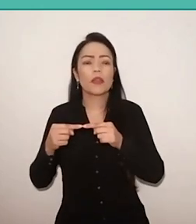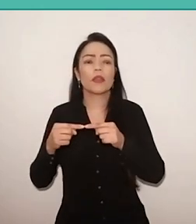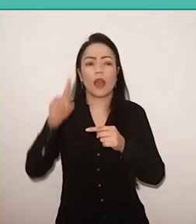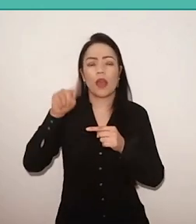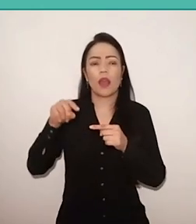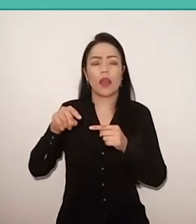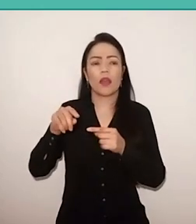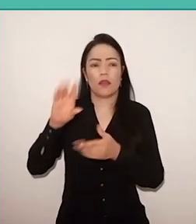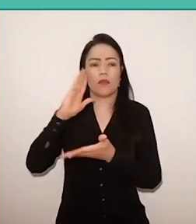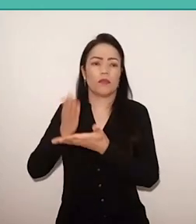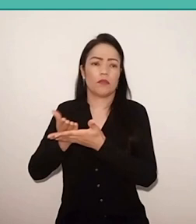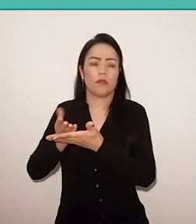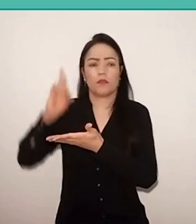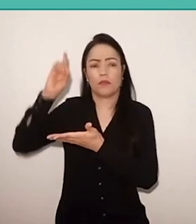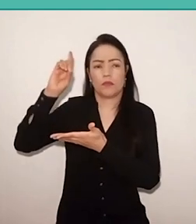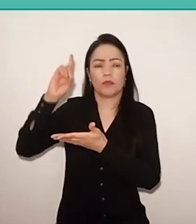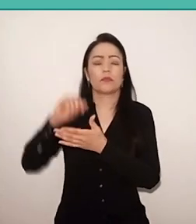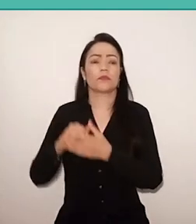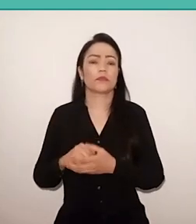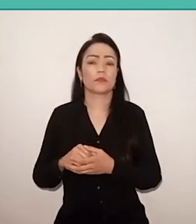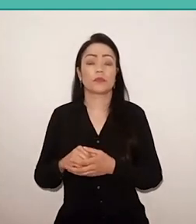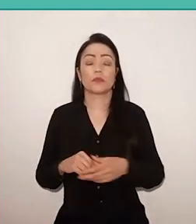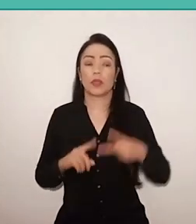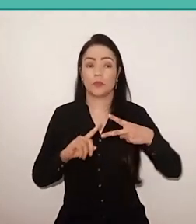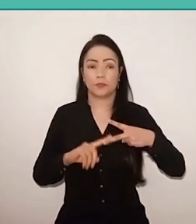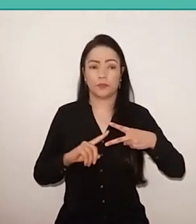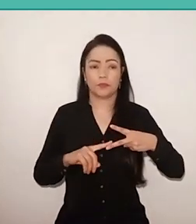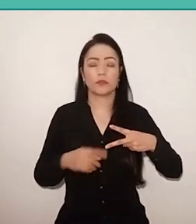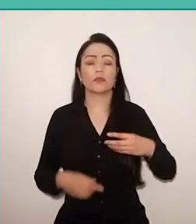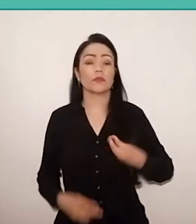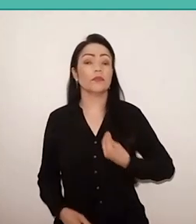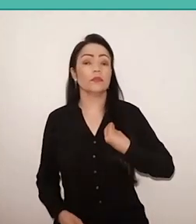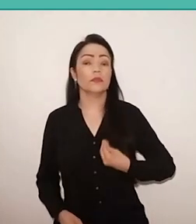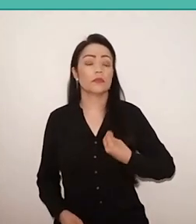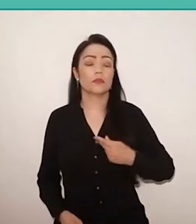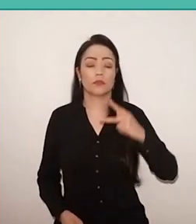The second important aspect is the Paulo's experience of poverty.